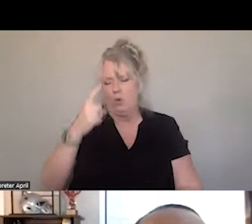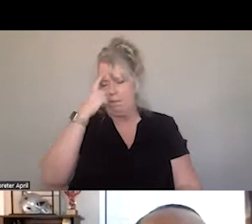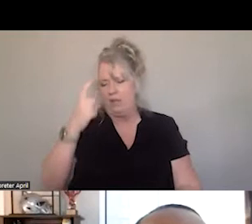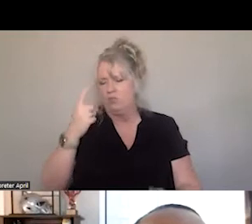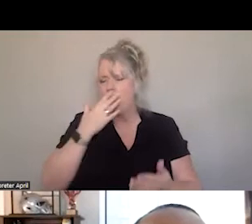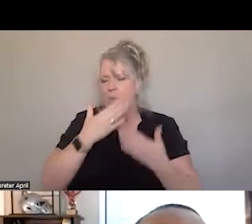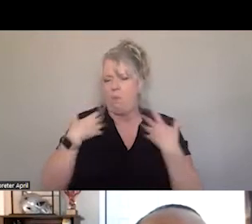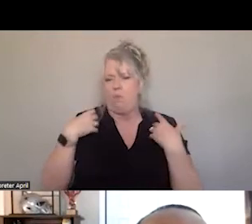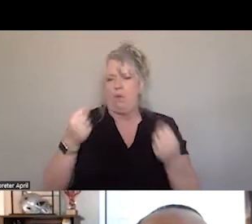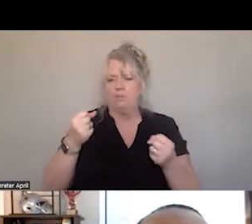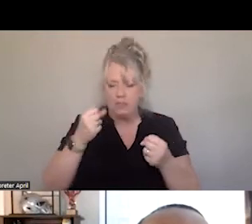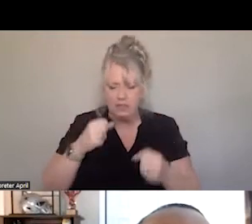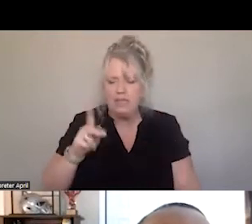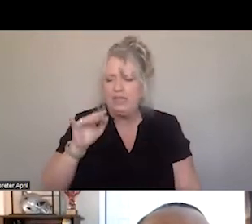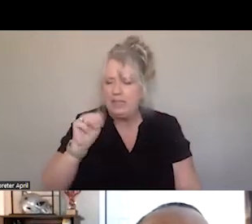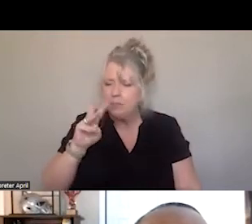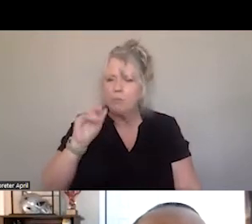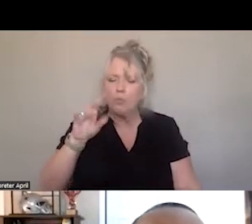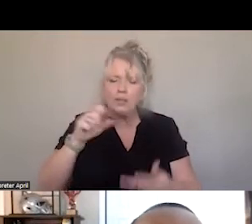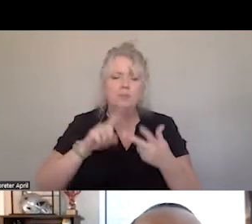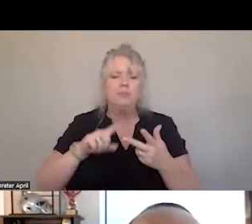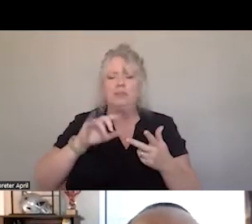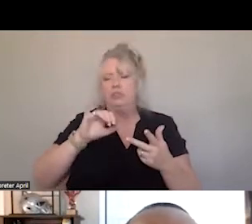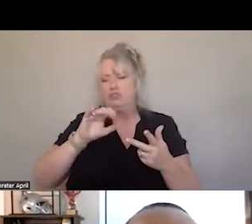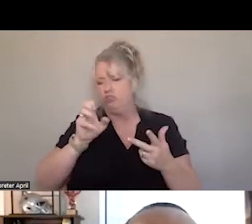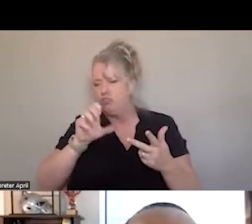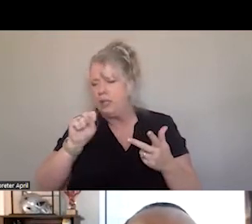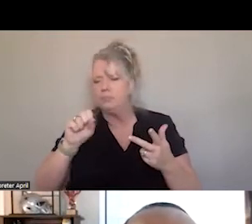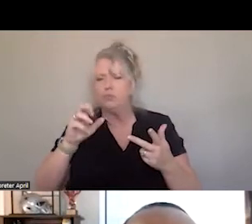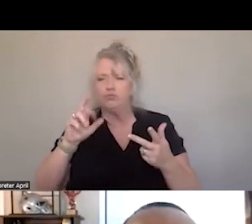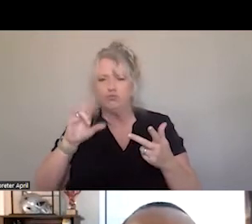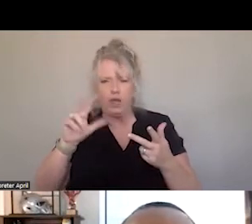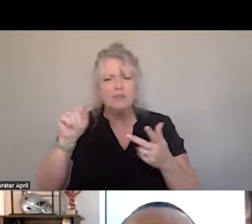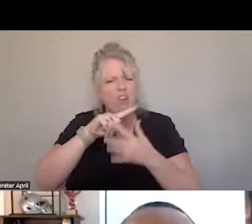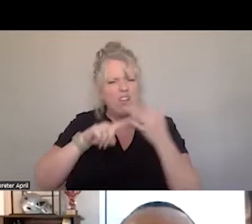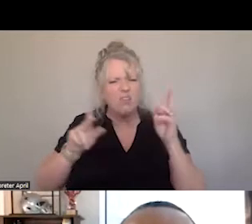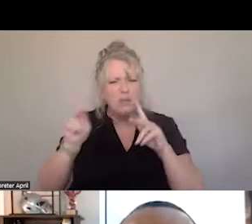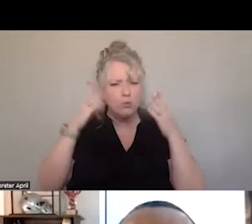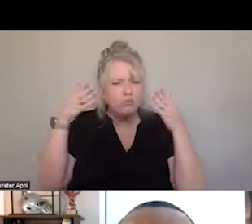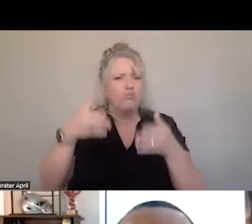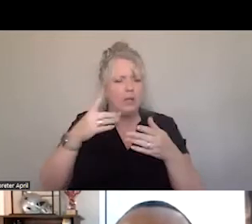KIM, JAMES. SO, WE WANT TO ENCOURAGE FOLKS TO TUNE IN FOR THAT. A LOOK AT WHERE WE,